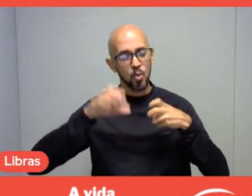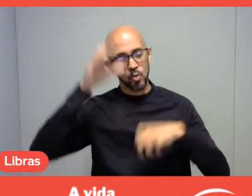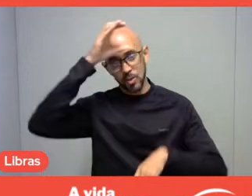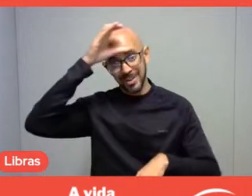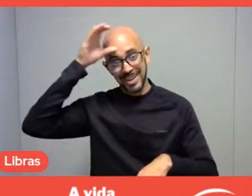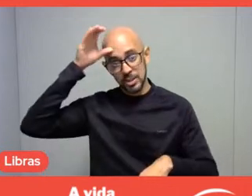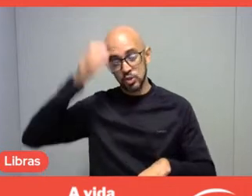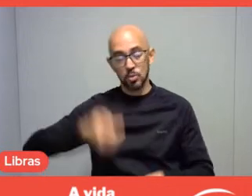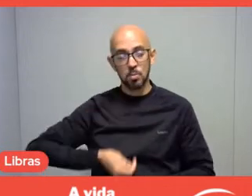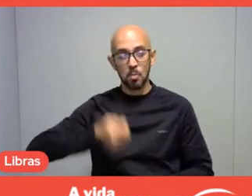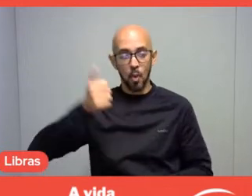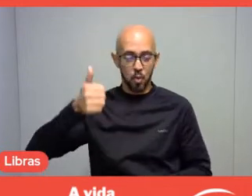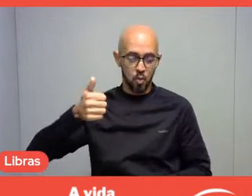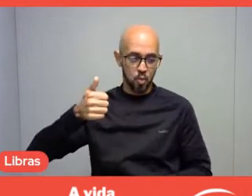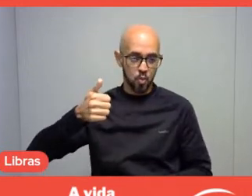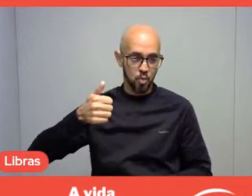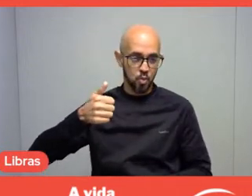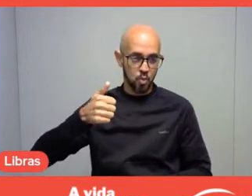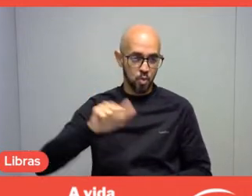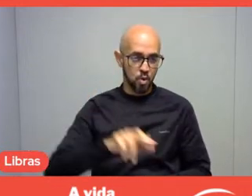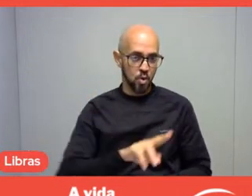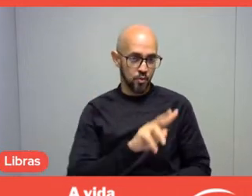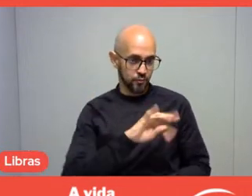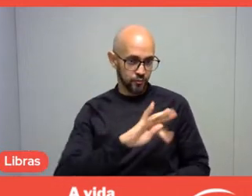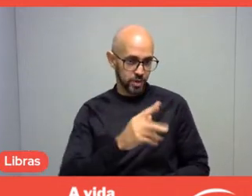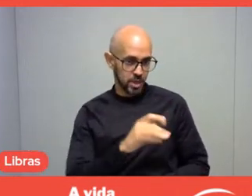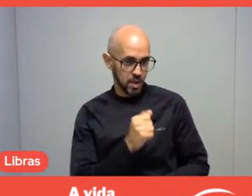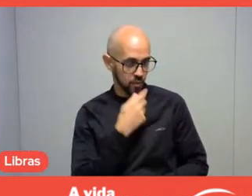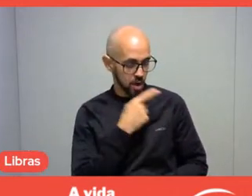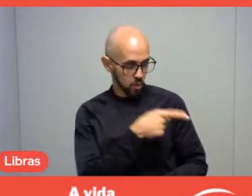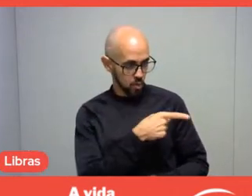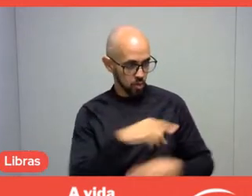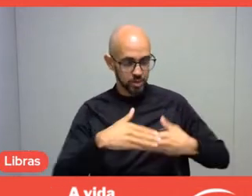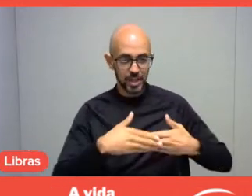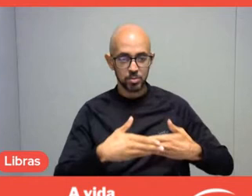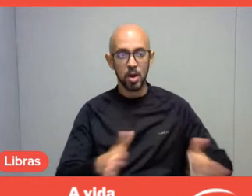having our doors open wide does not mean that we will